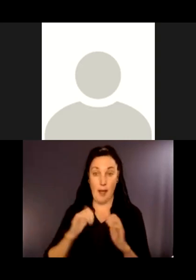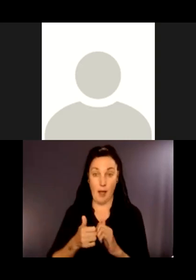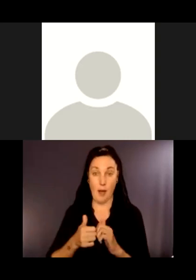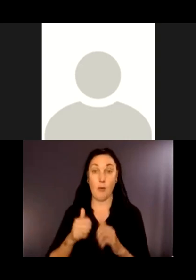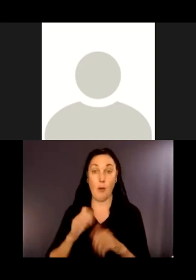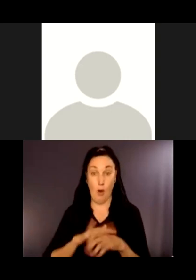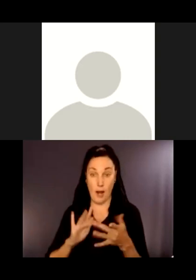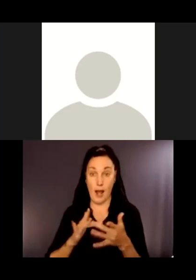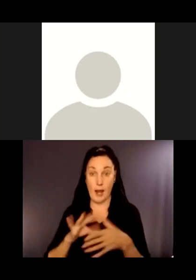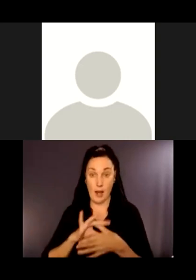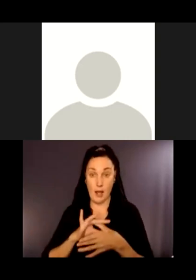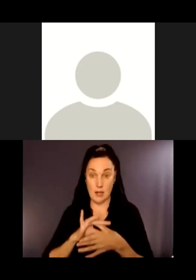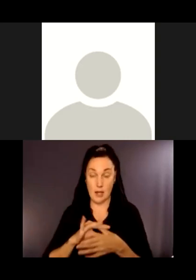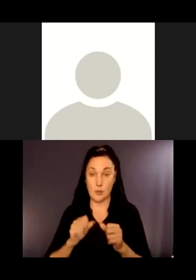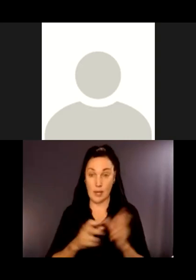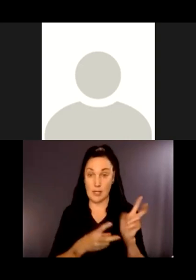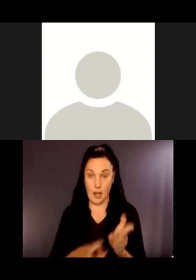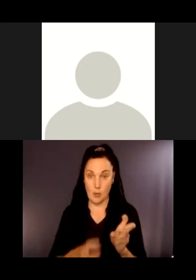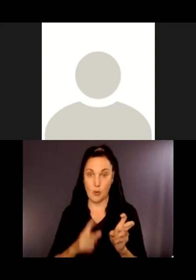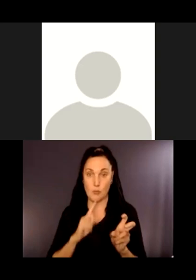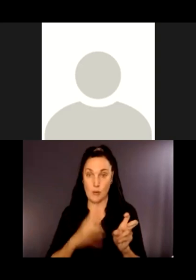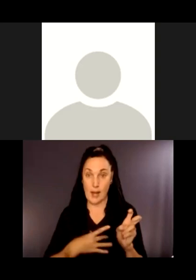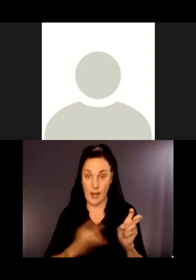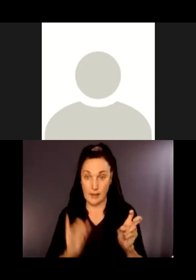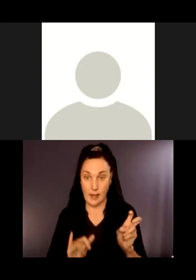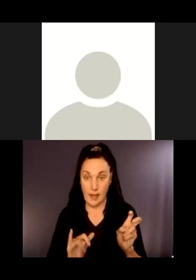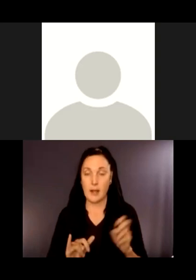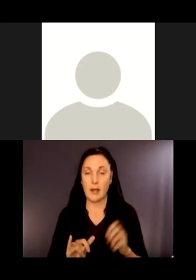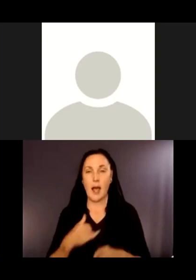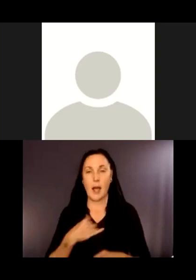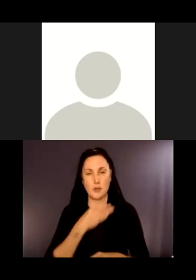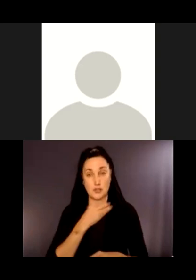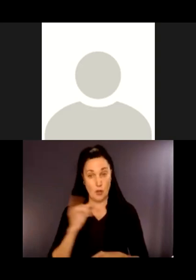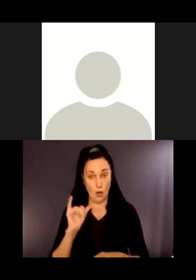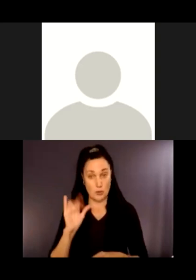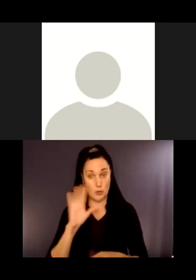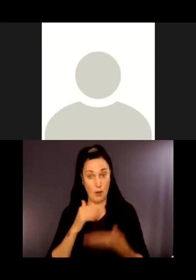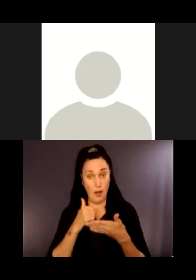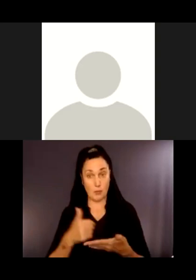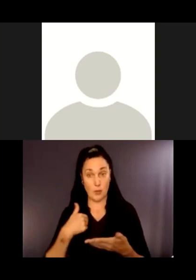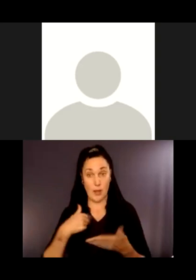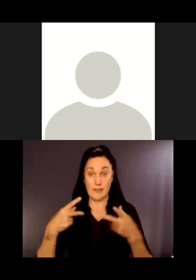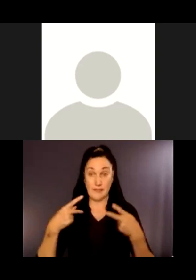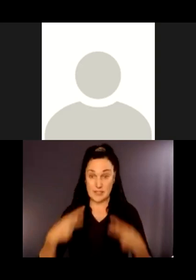Would it also be good to have that physical document in hand